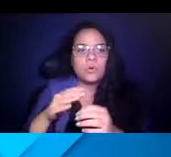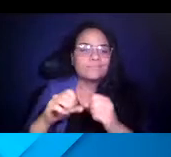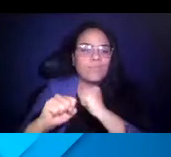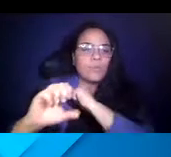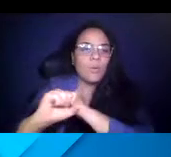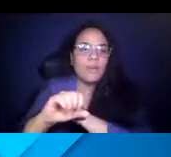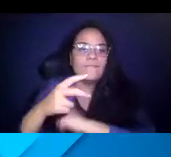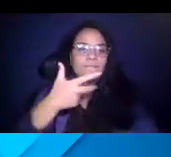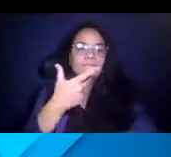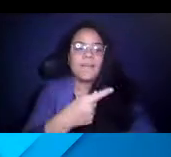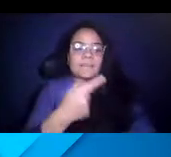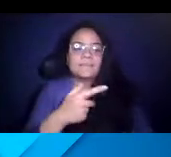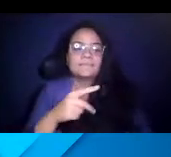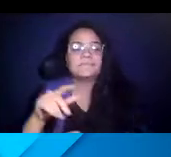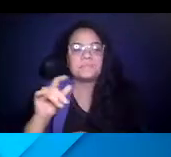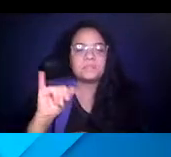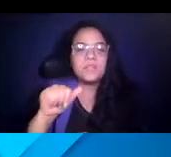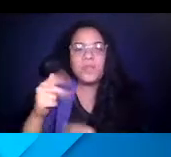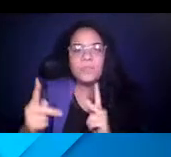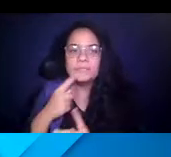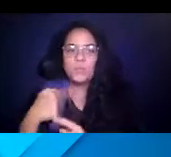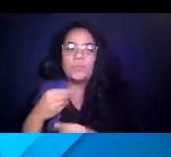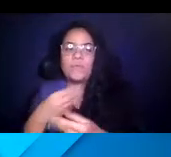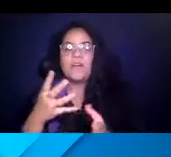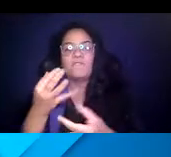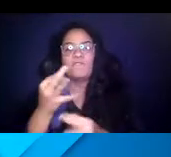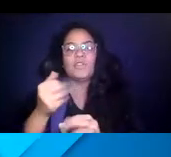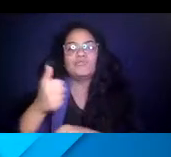14:56:59 Of course, like others have mentioned, we provided free transit to vaccination sites.